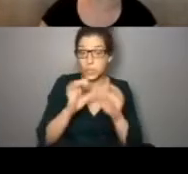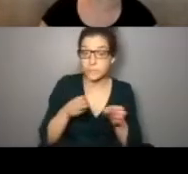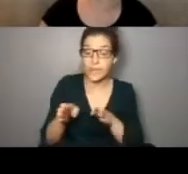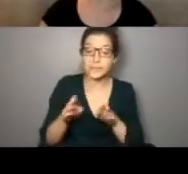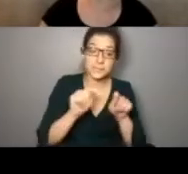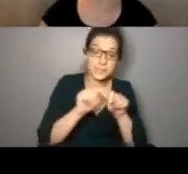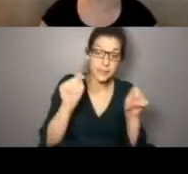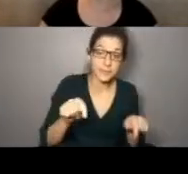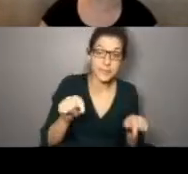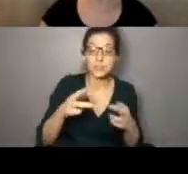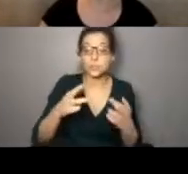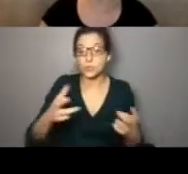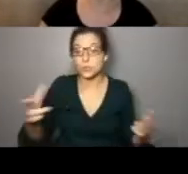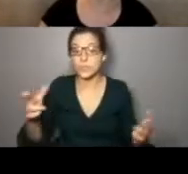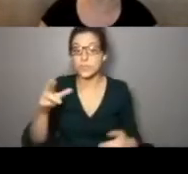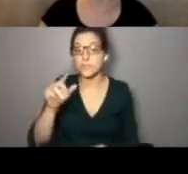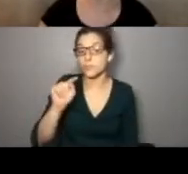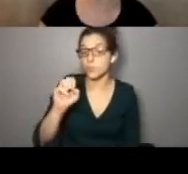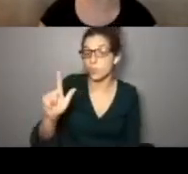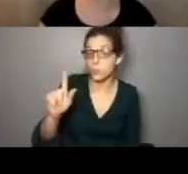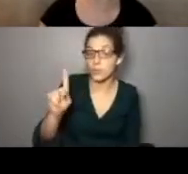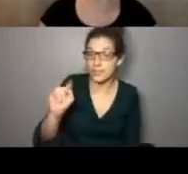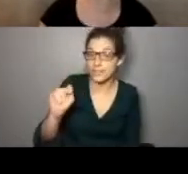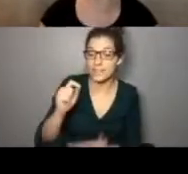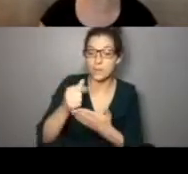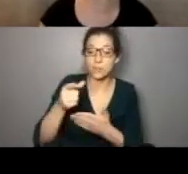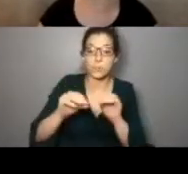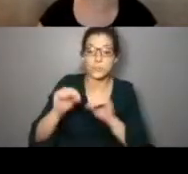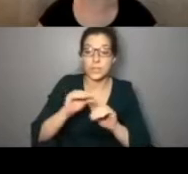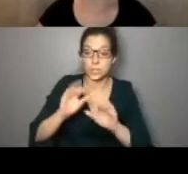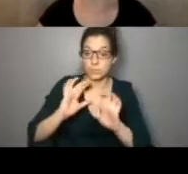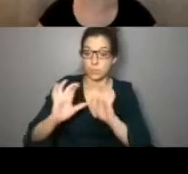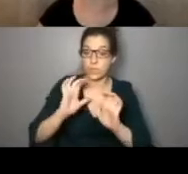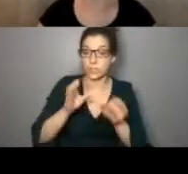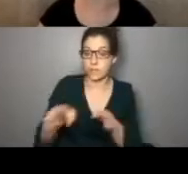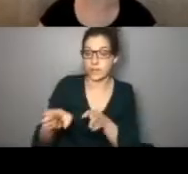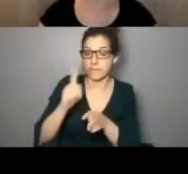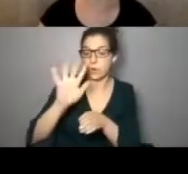, there's some templates here and resources and tool kits that can help you put together a communications plan